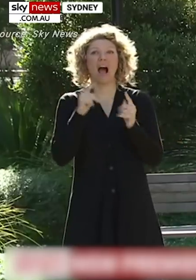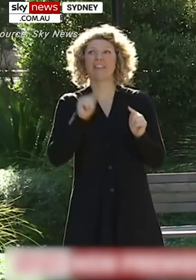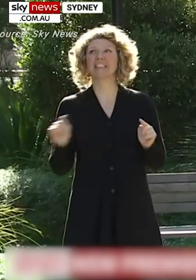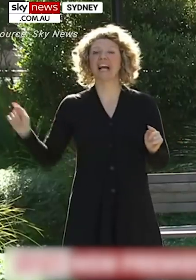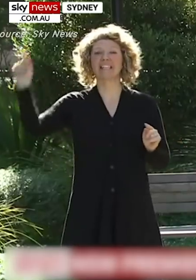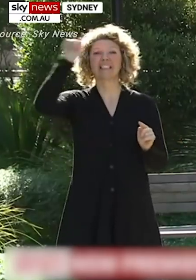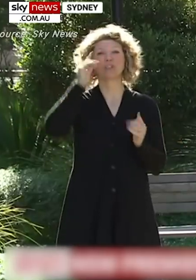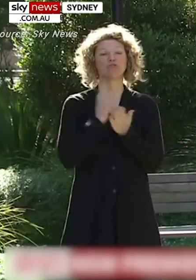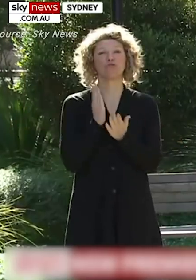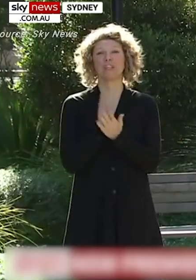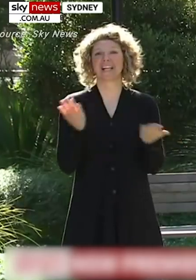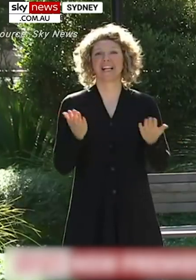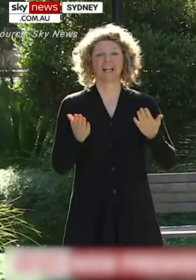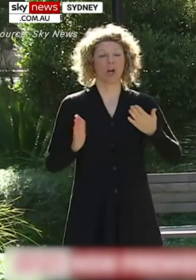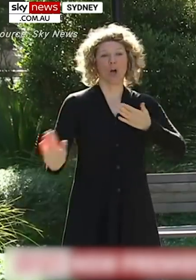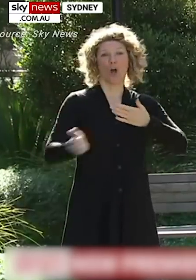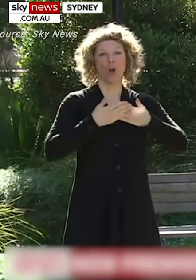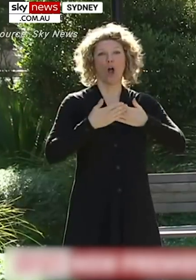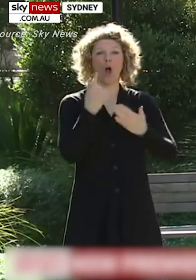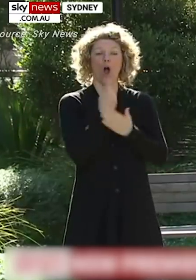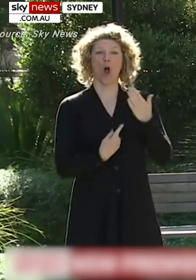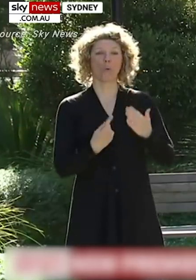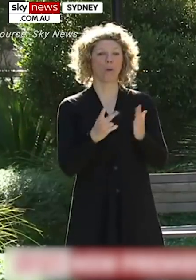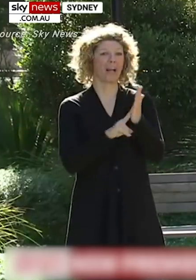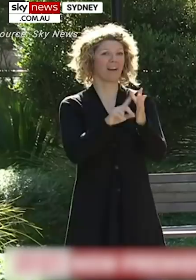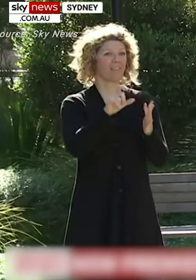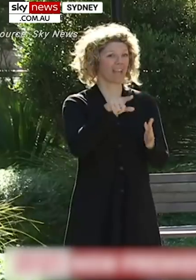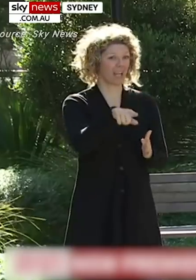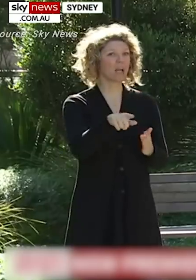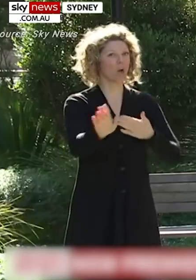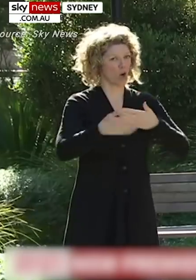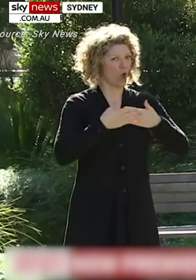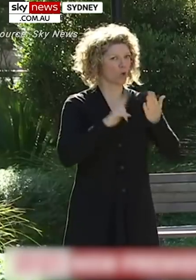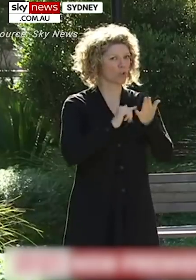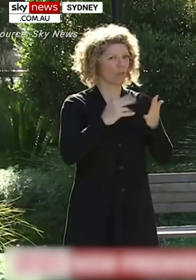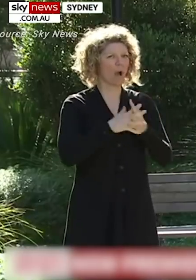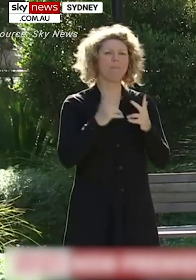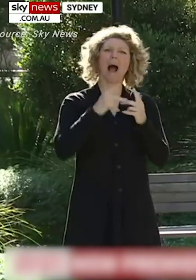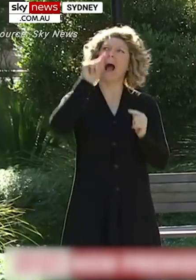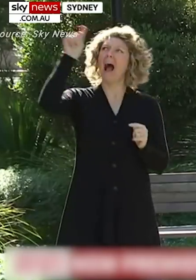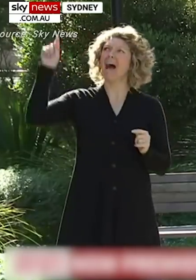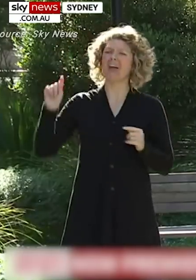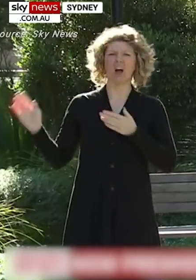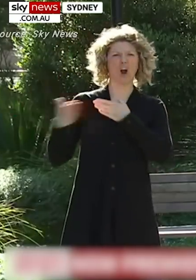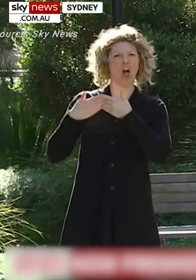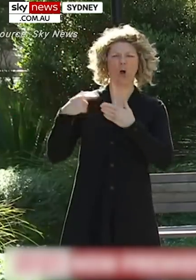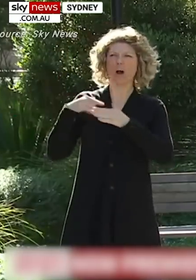Victoria to have any border closures with New South Wales and I urge all the other states of Australia, in our national interest, to think about that.